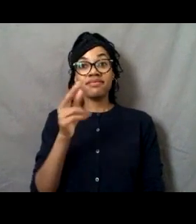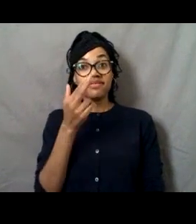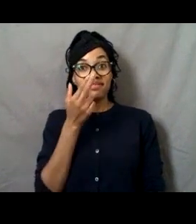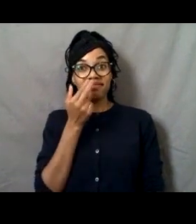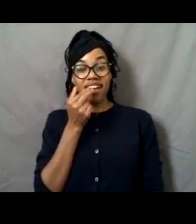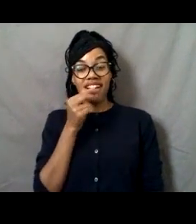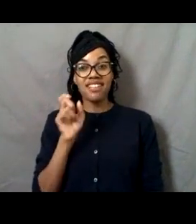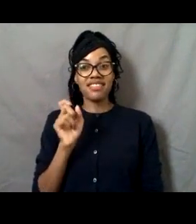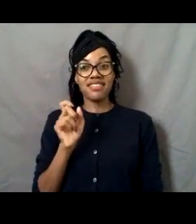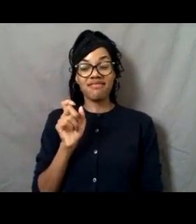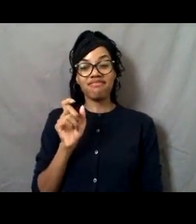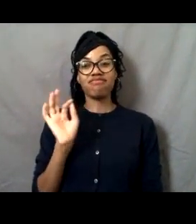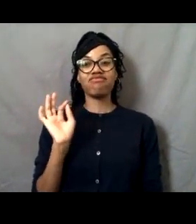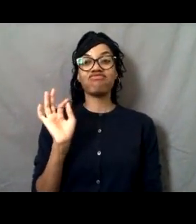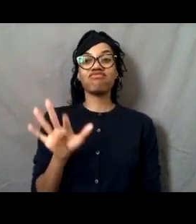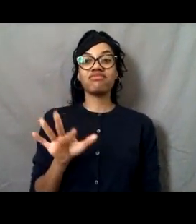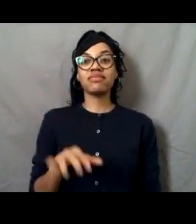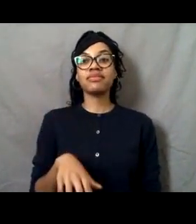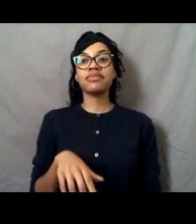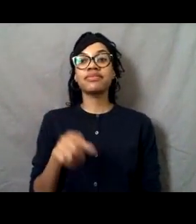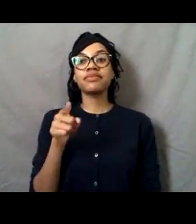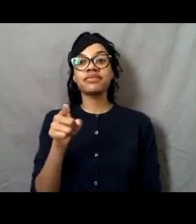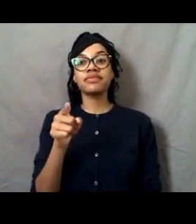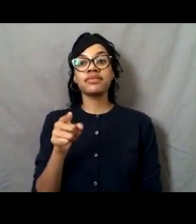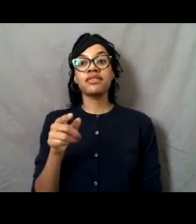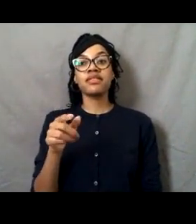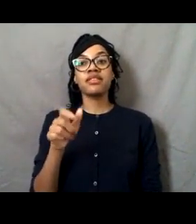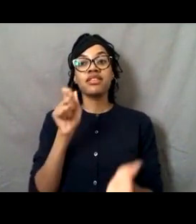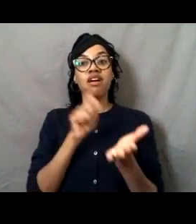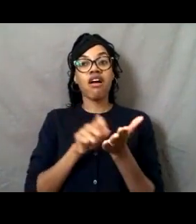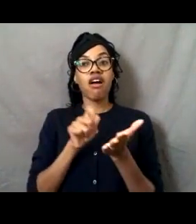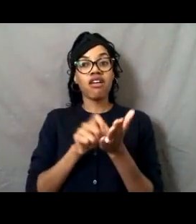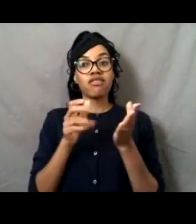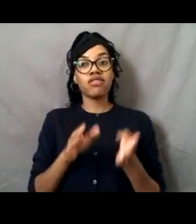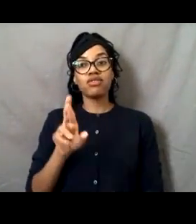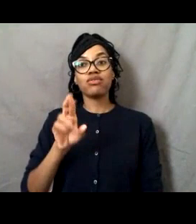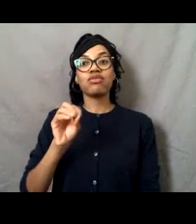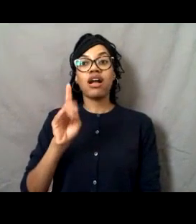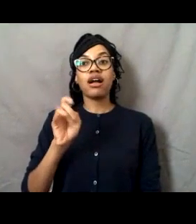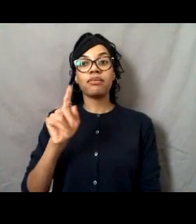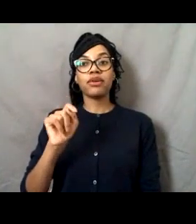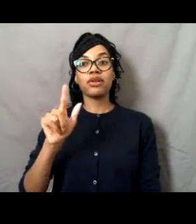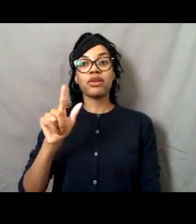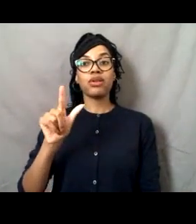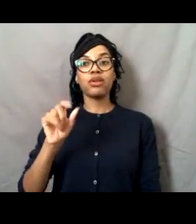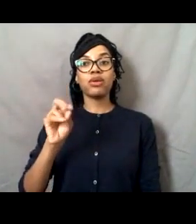so the author Robert Louis Stevenson actually rode on this same ship or the same boat